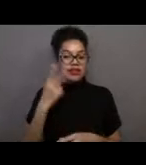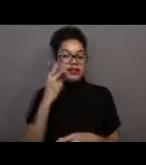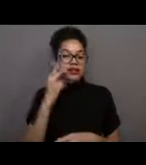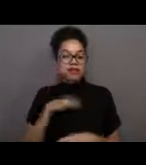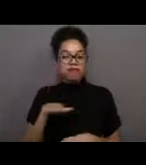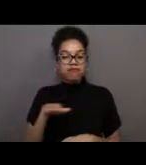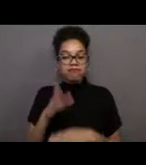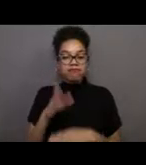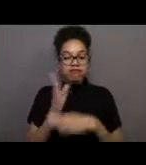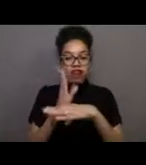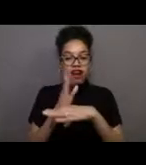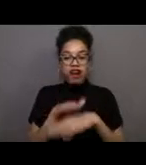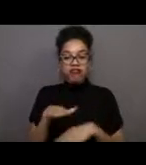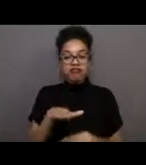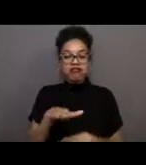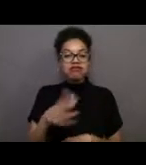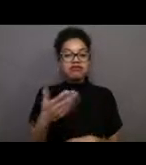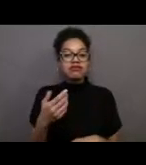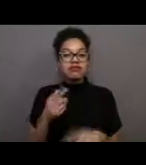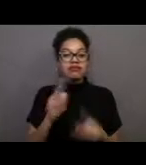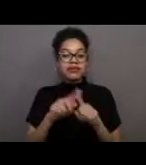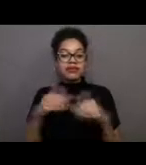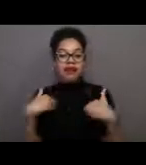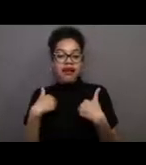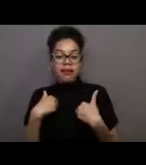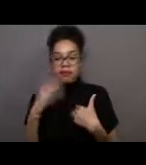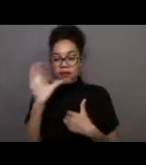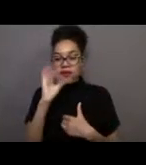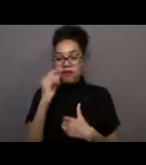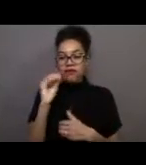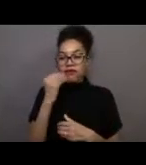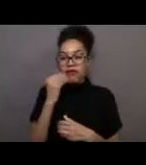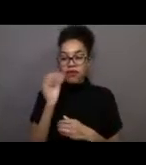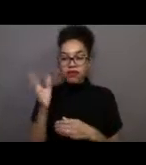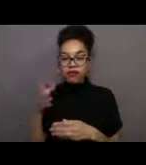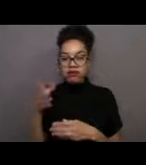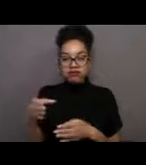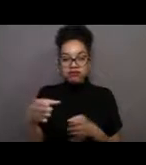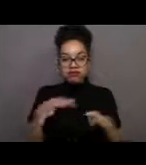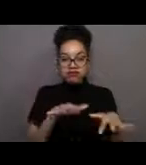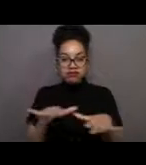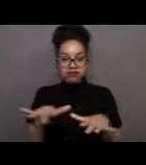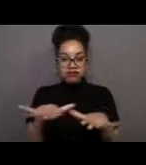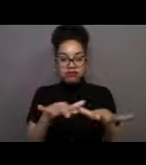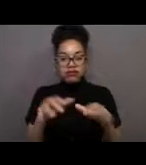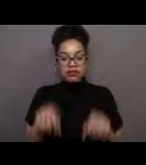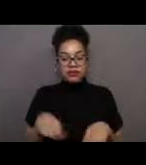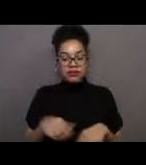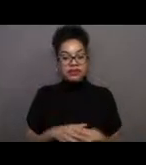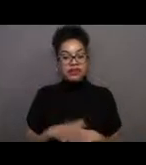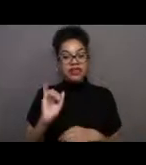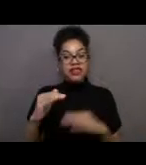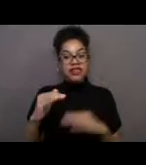are also a common sight as they search for food all throughout the forest. This layer is still somewhat easy for humans to interact with.